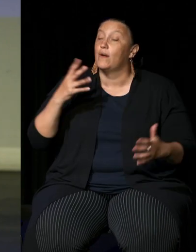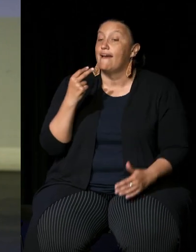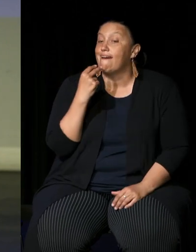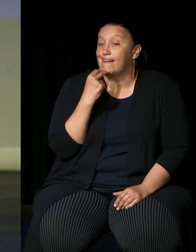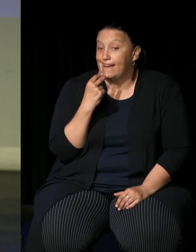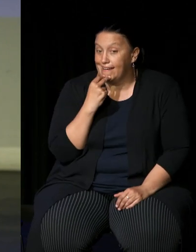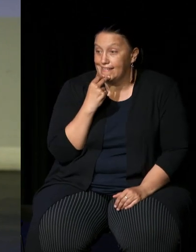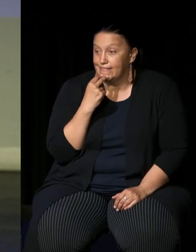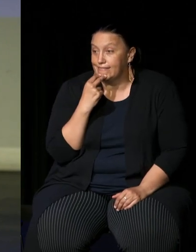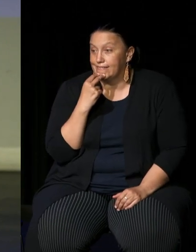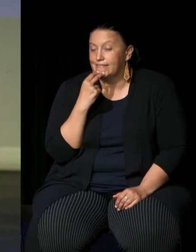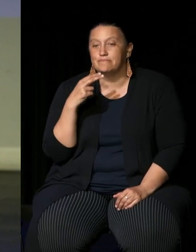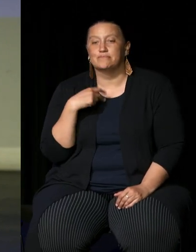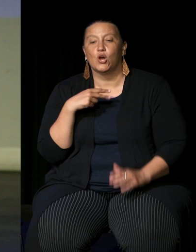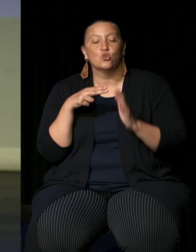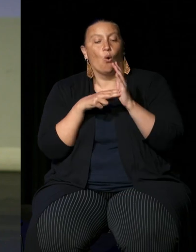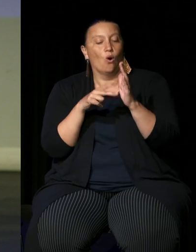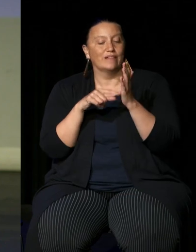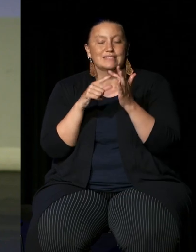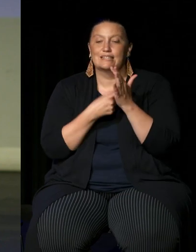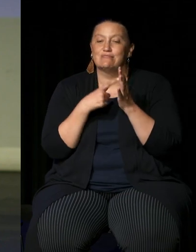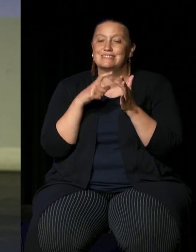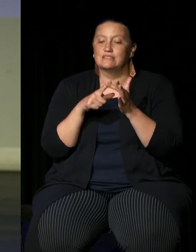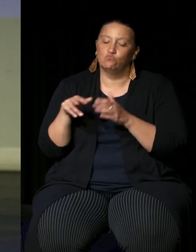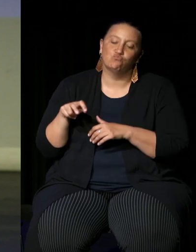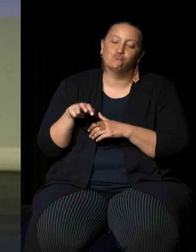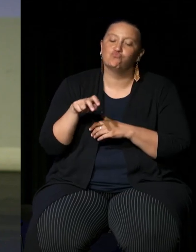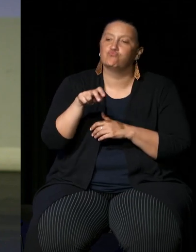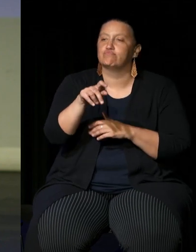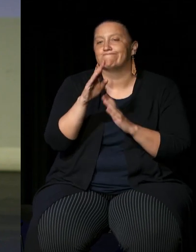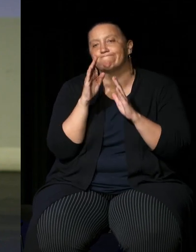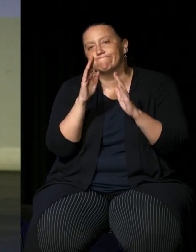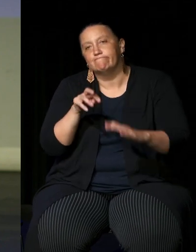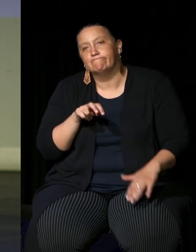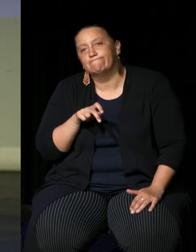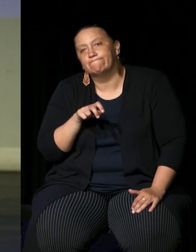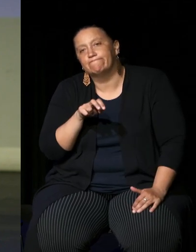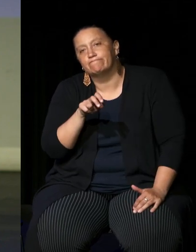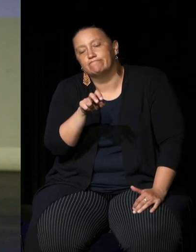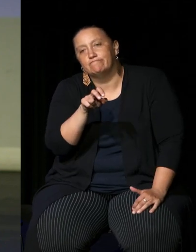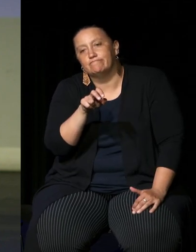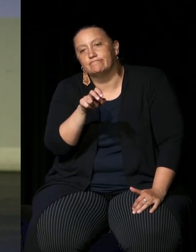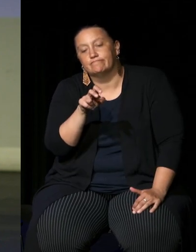and I was walking up across North Terrace from the river Torrens um and um there were two First